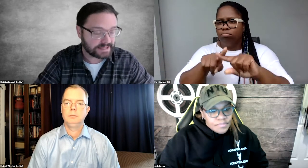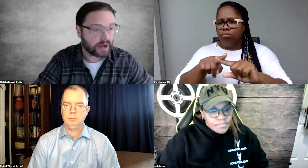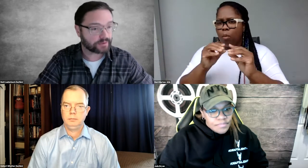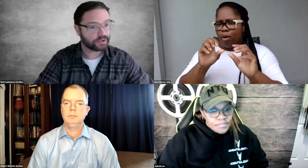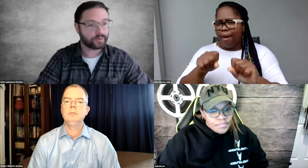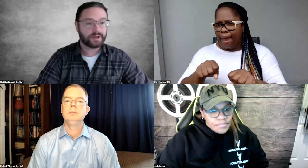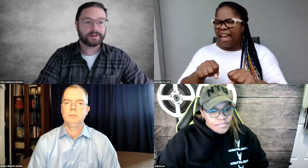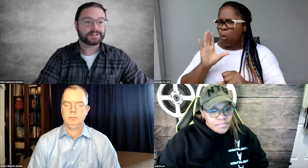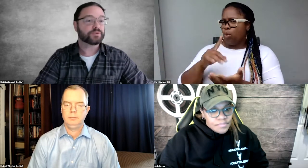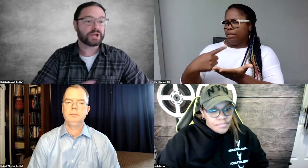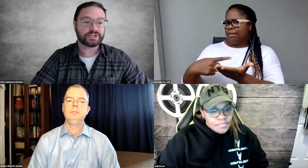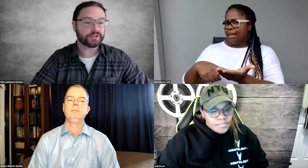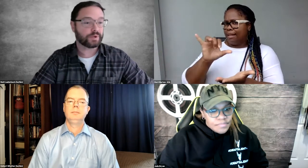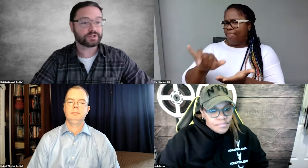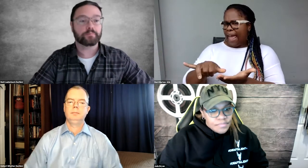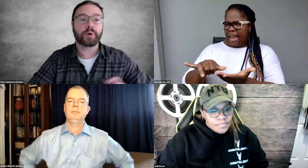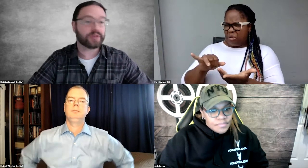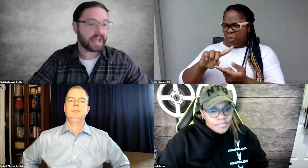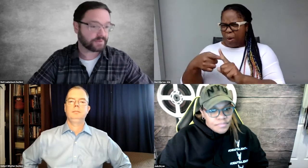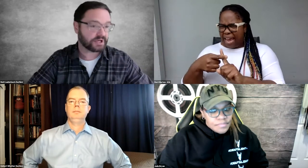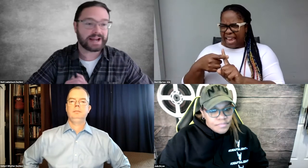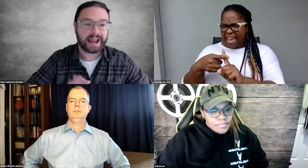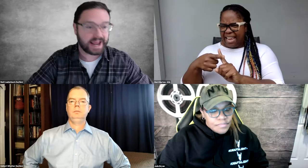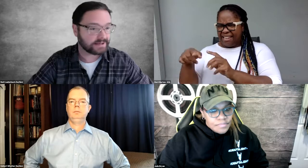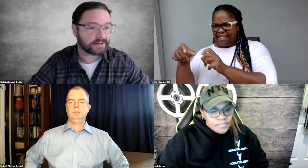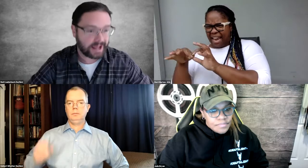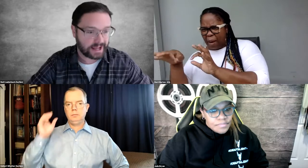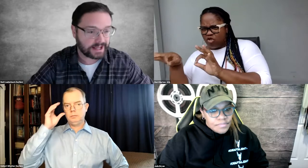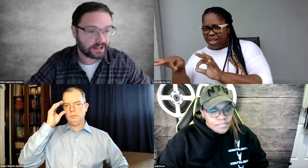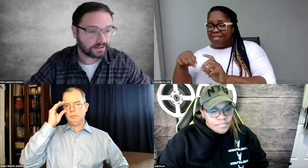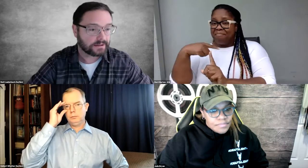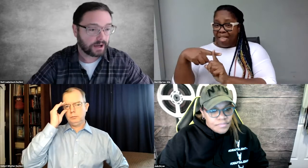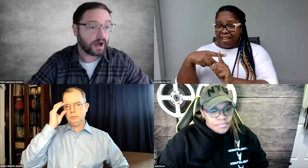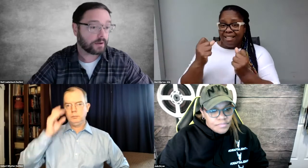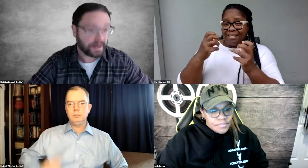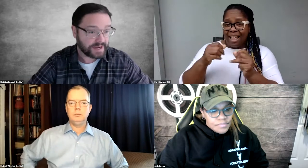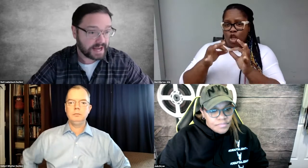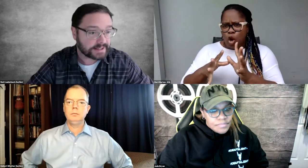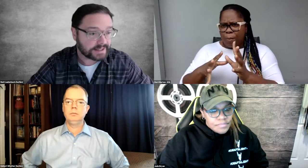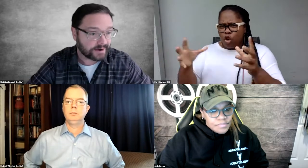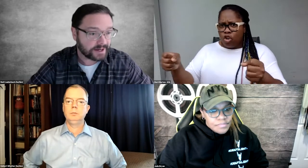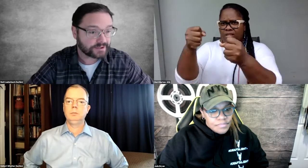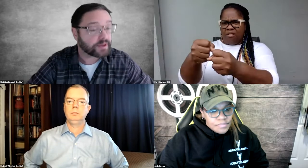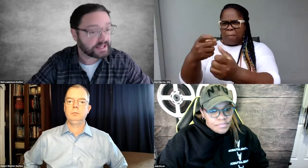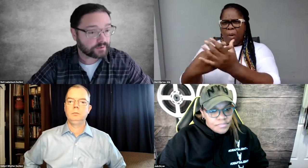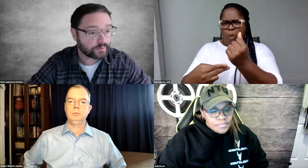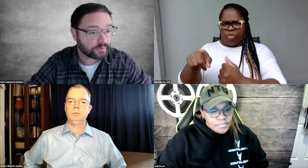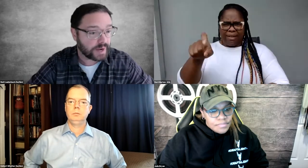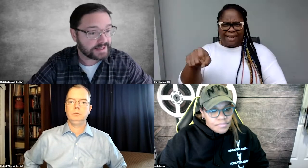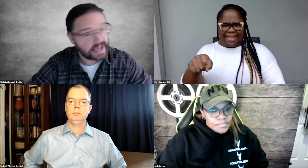about situations in which both captioning and ASL might be necessary. So thanks for raising that.